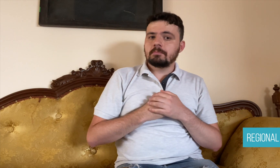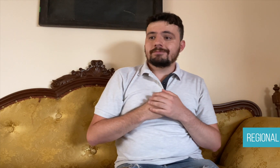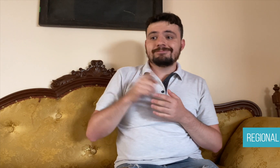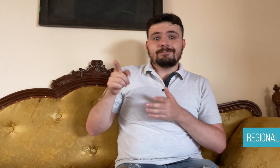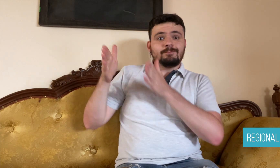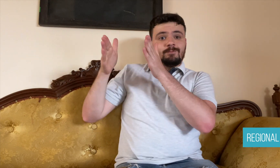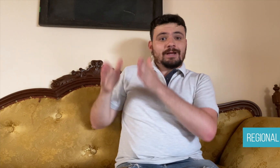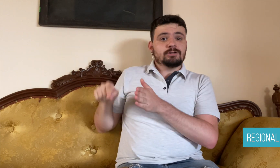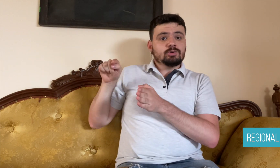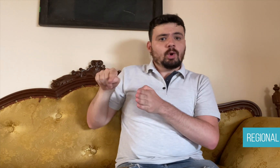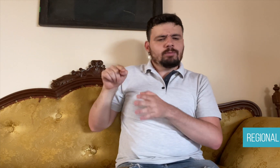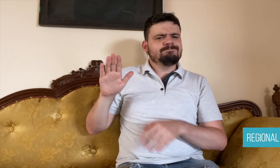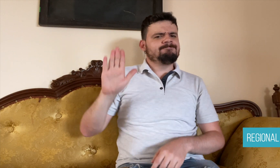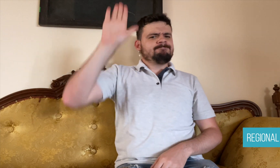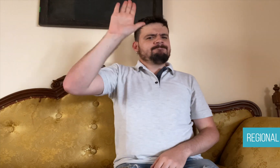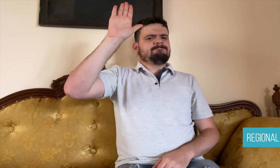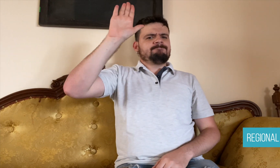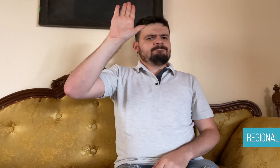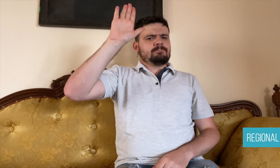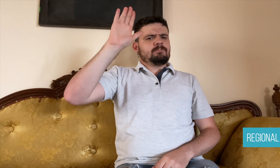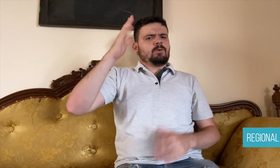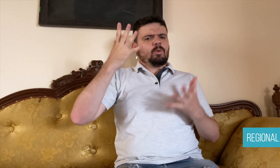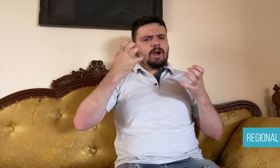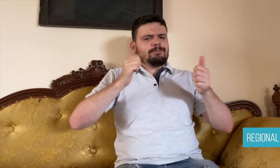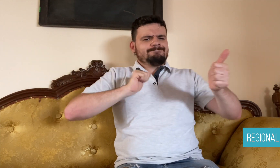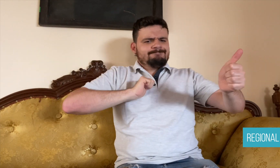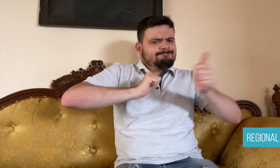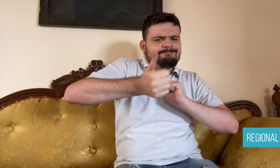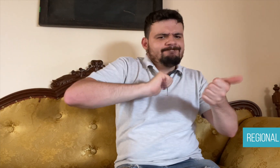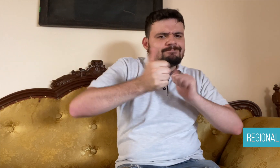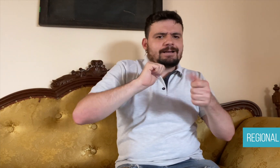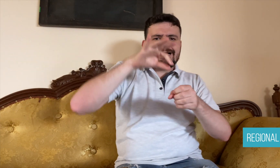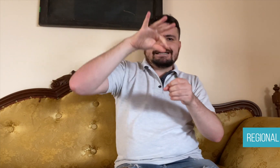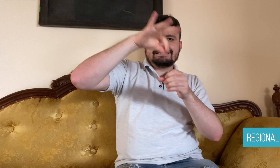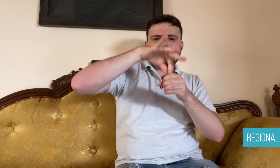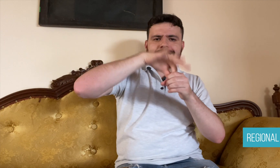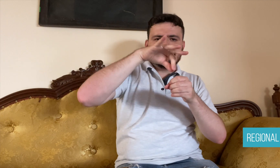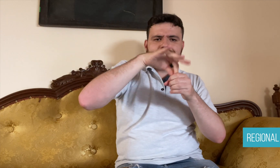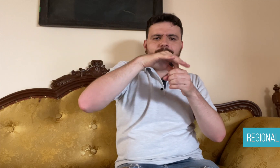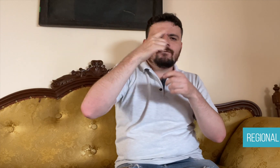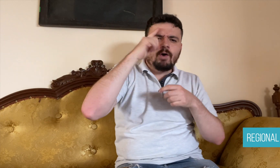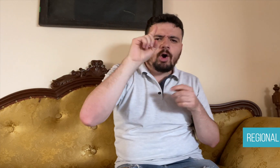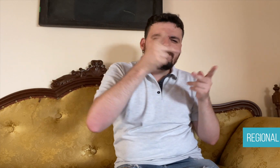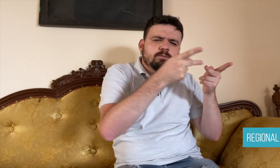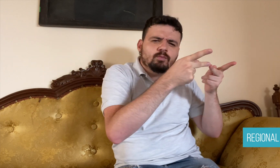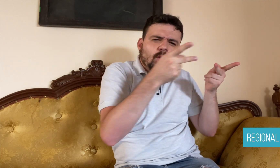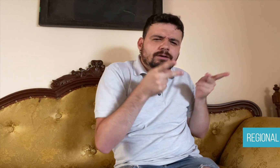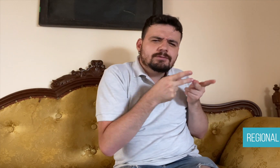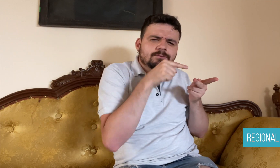to become a constituent of the 12th district. His political